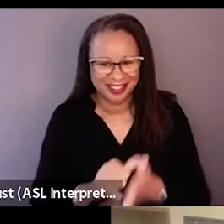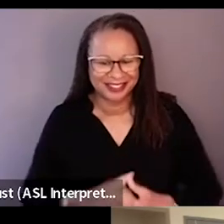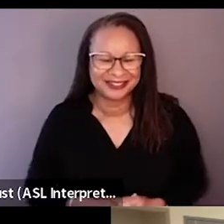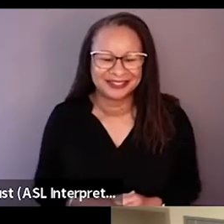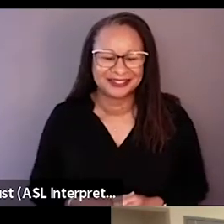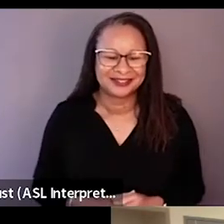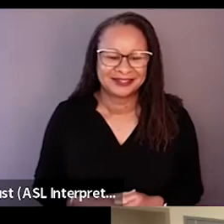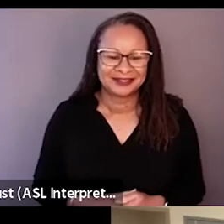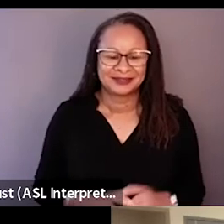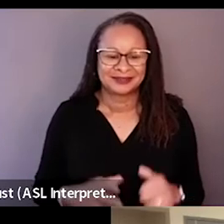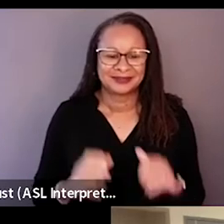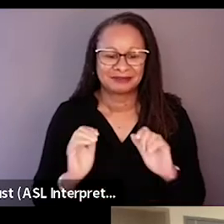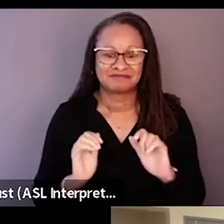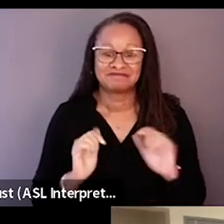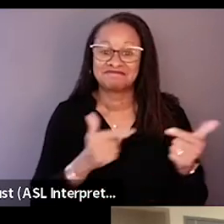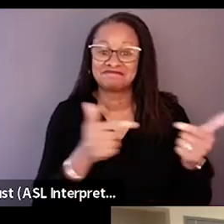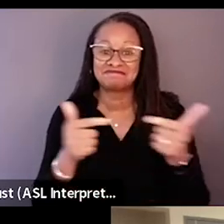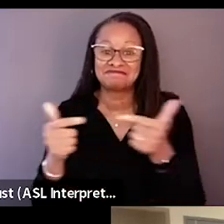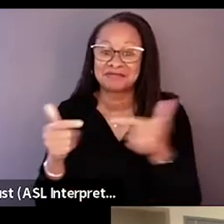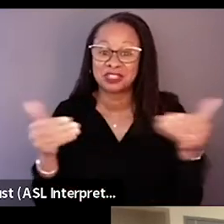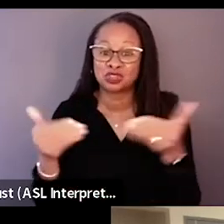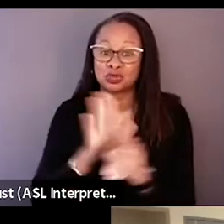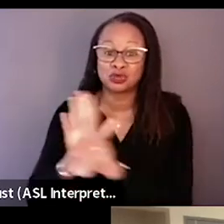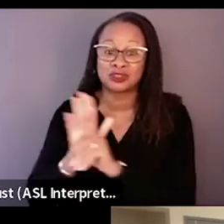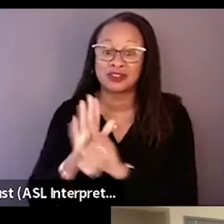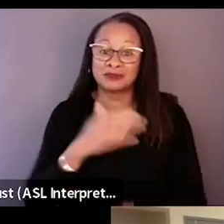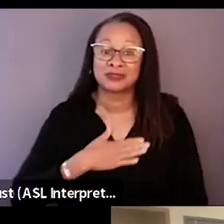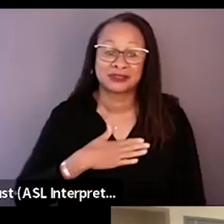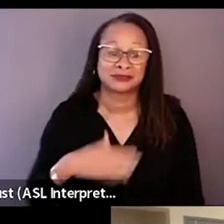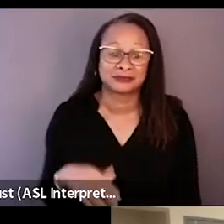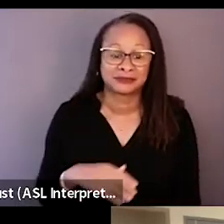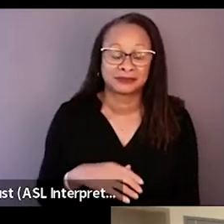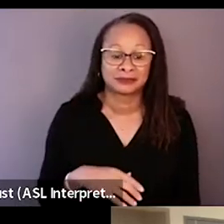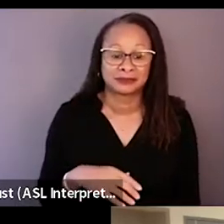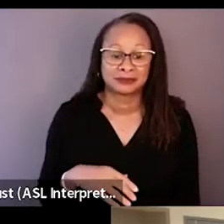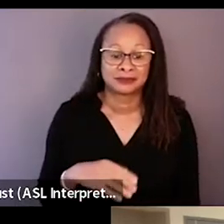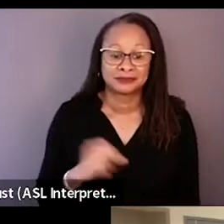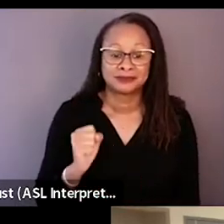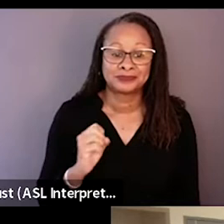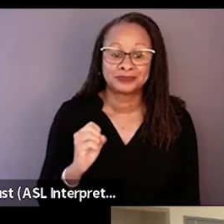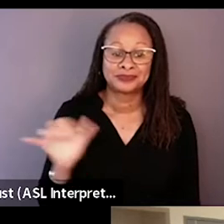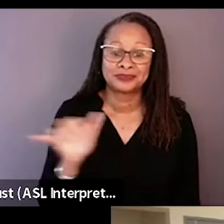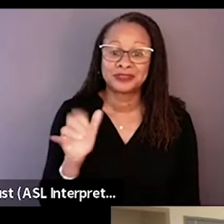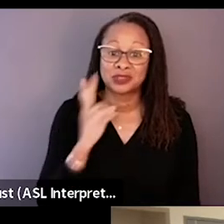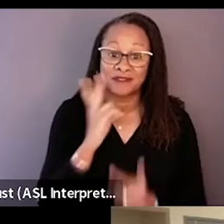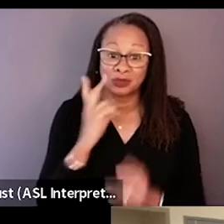And then I'll just go around and have everybody else introduce themselves as well as visually what they look like.